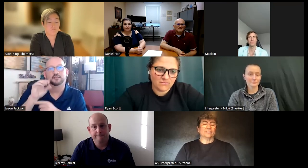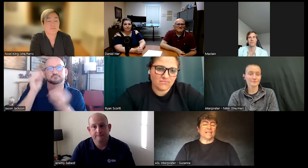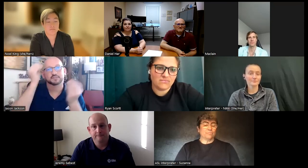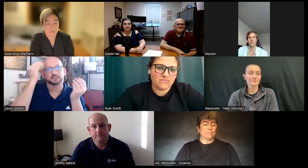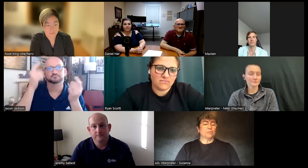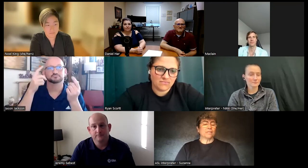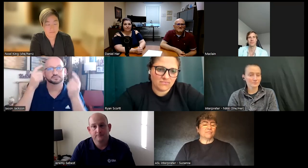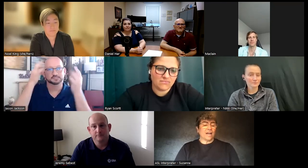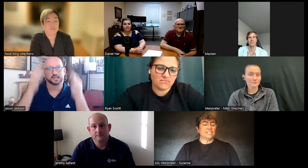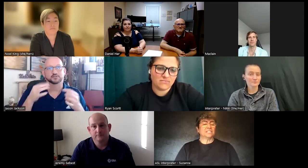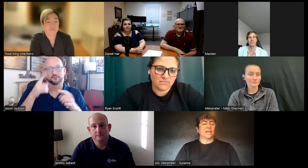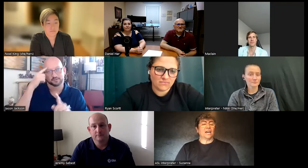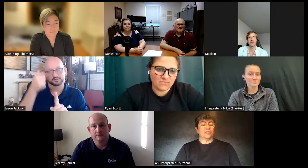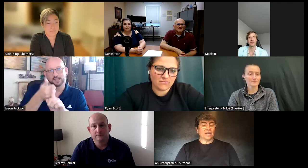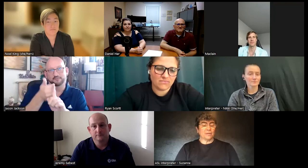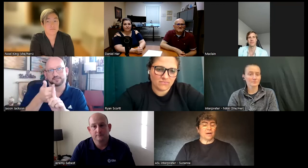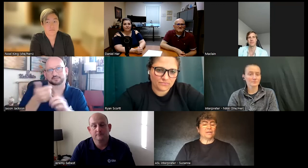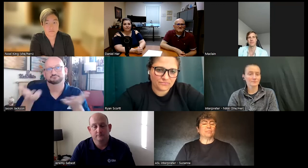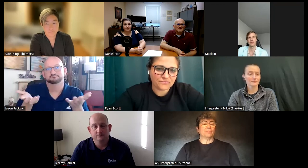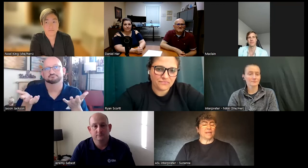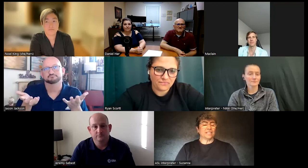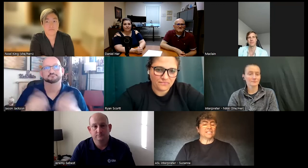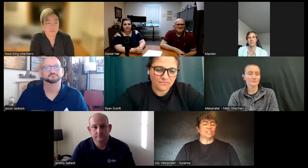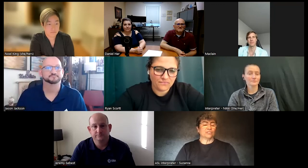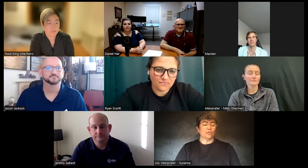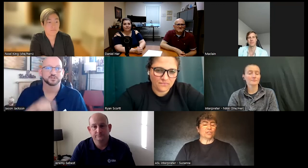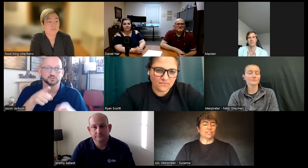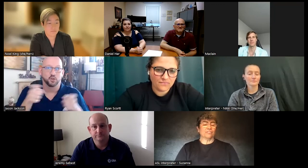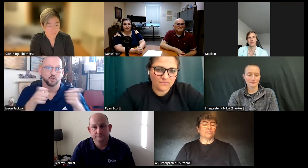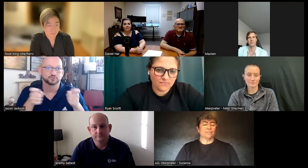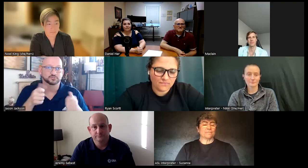take people's advice uh think about it but make the decision for yourself